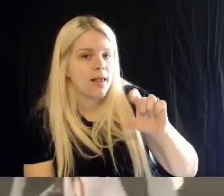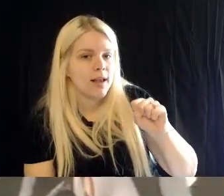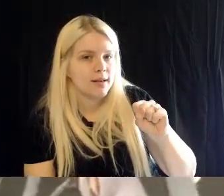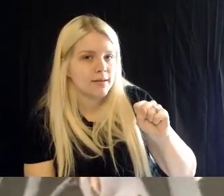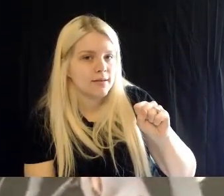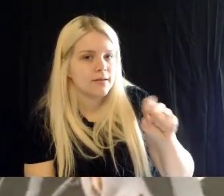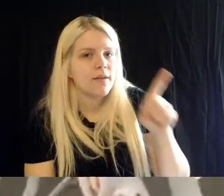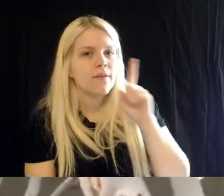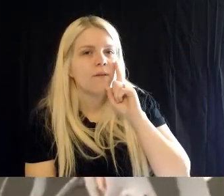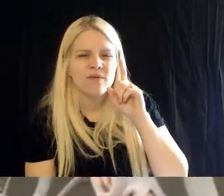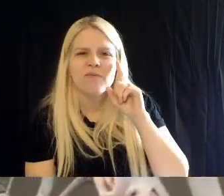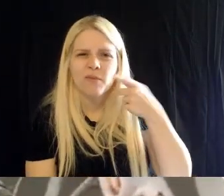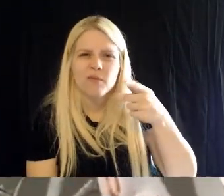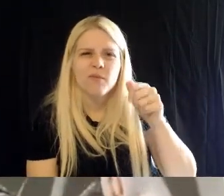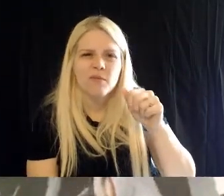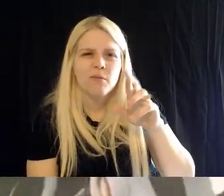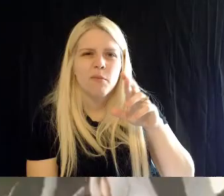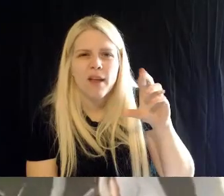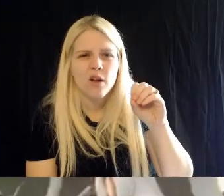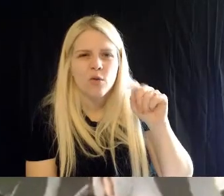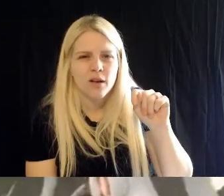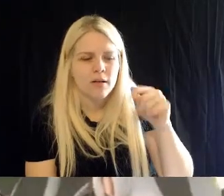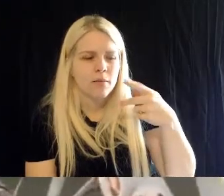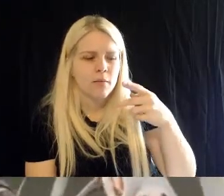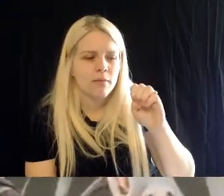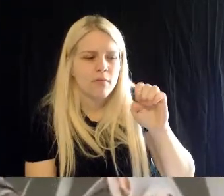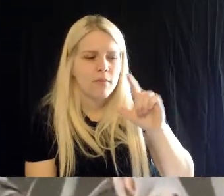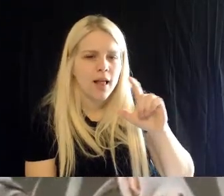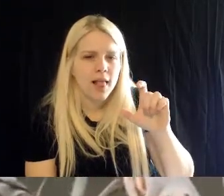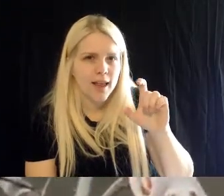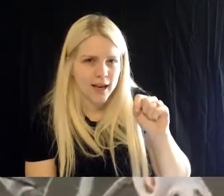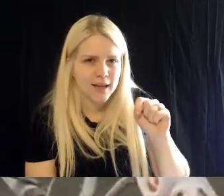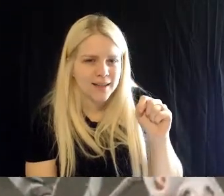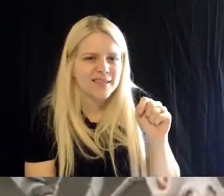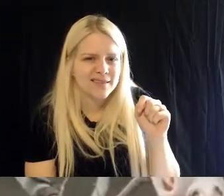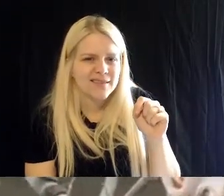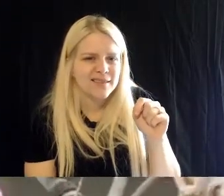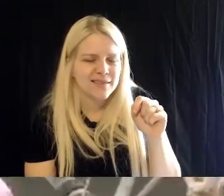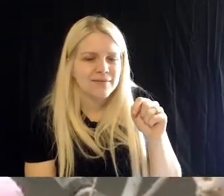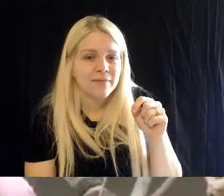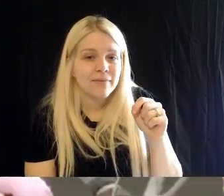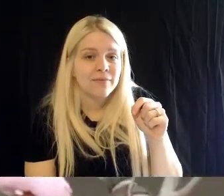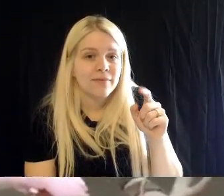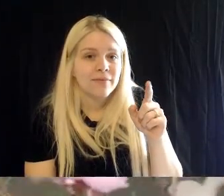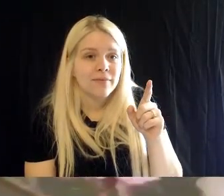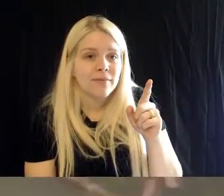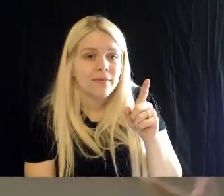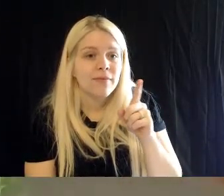pellets, and these guys are actually- actually burrowing parrots. You can see Rosie